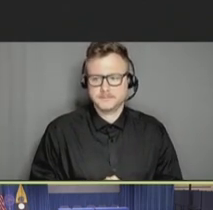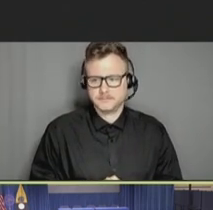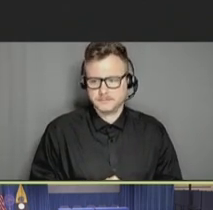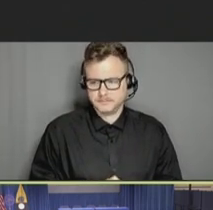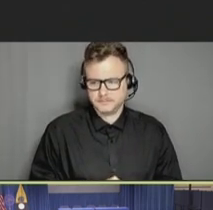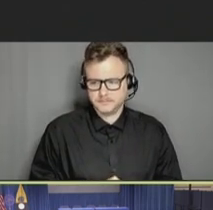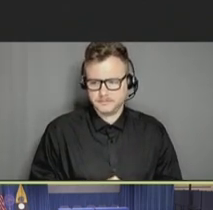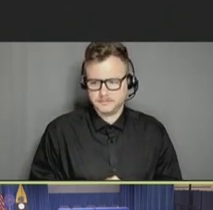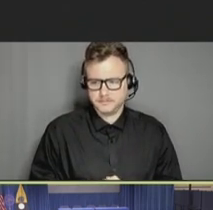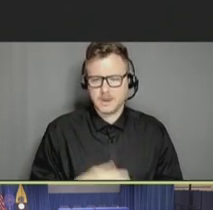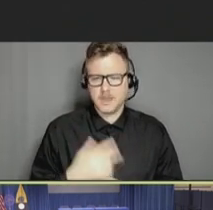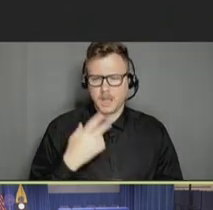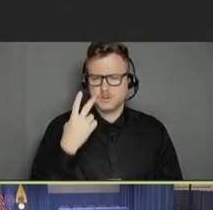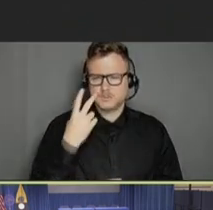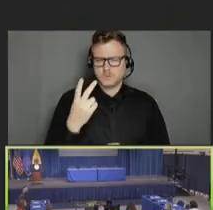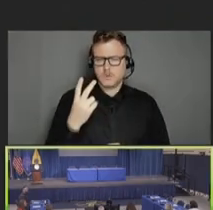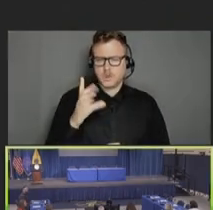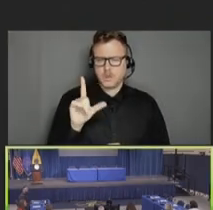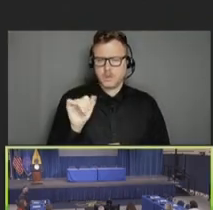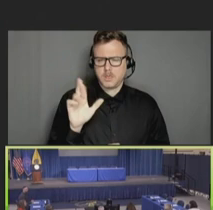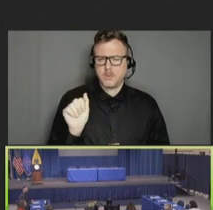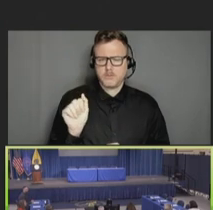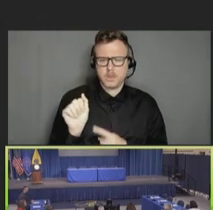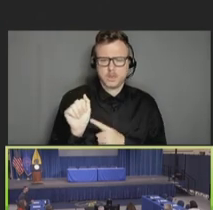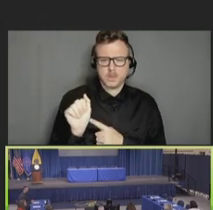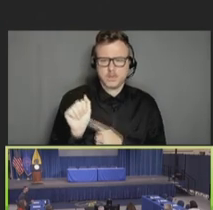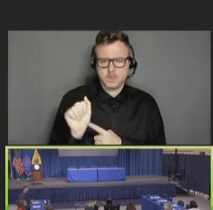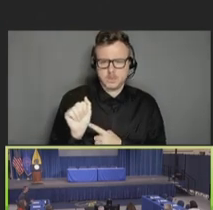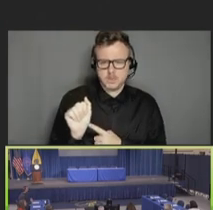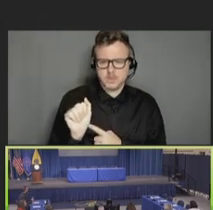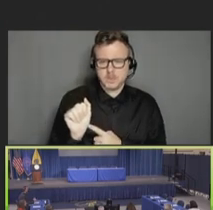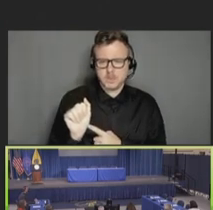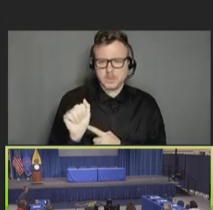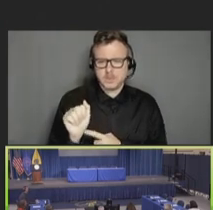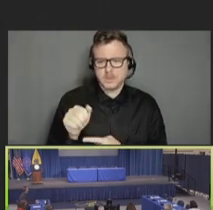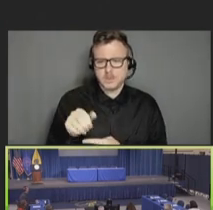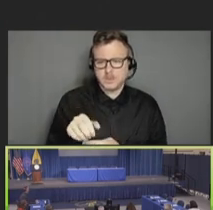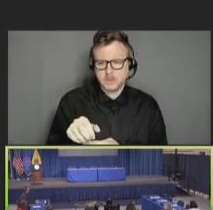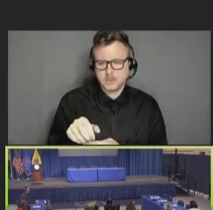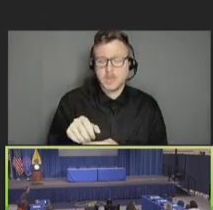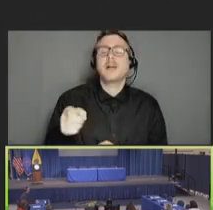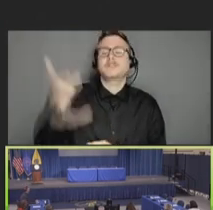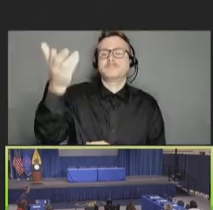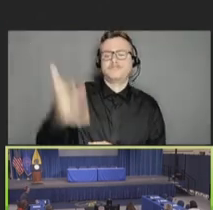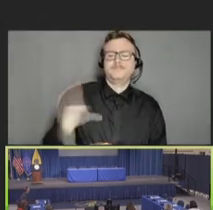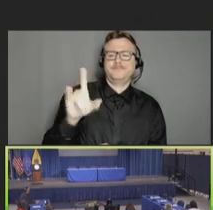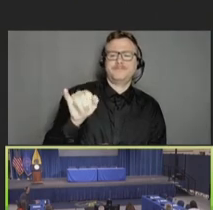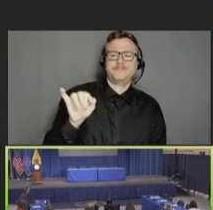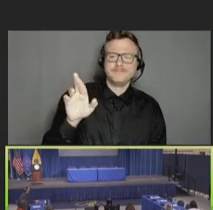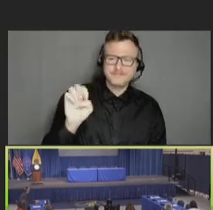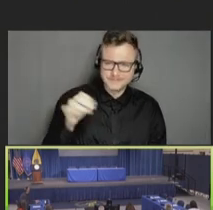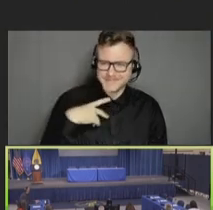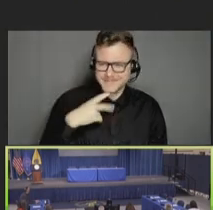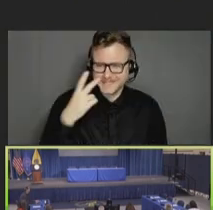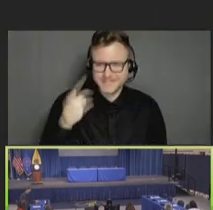I saw Claire earlier. Okay. Aaliyah Jensen? There's Claire. I see you. Okay . Courtnay Londo?